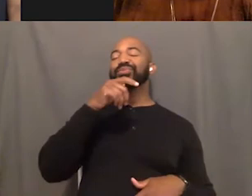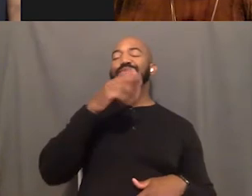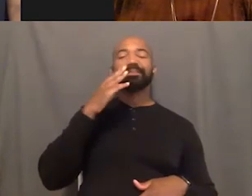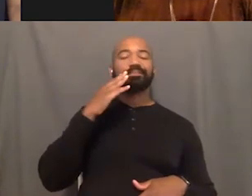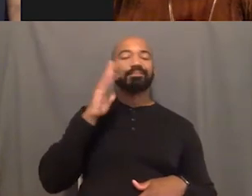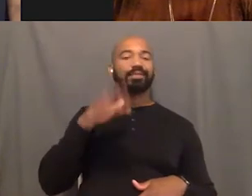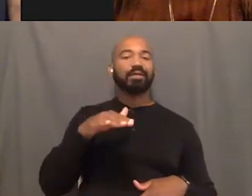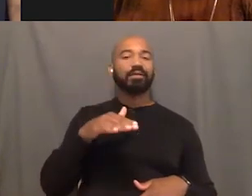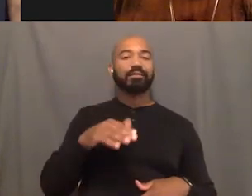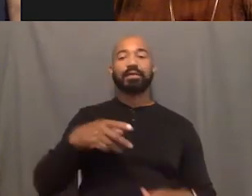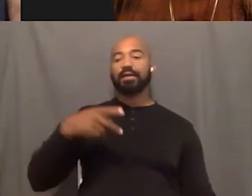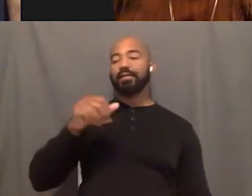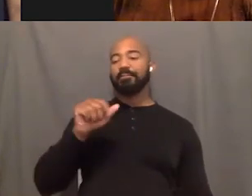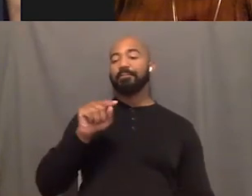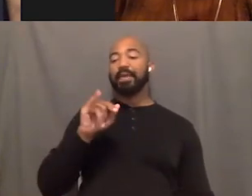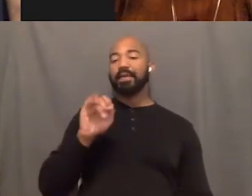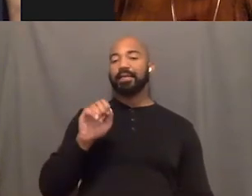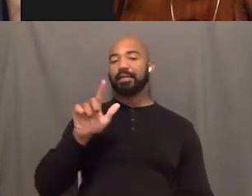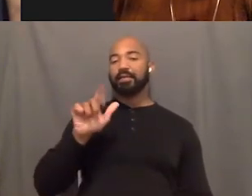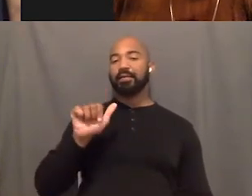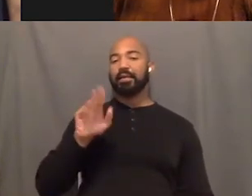Patti La Belle. Ooh